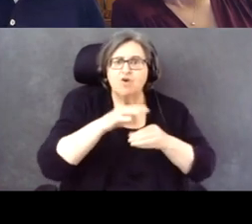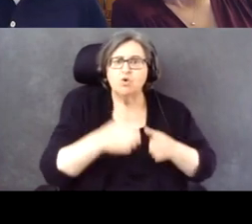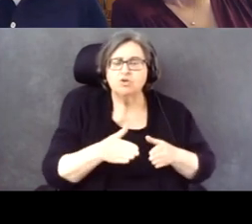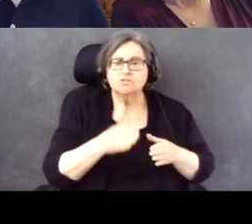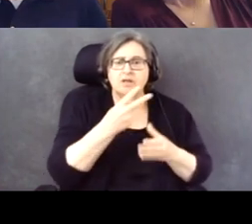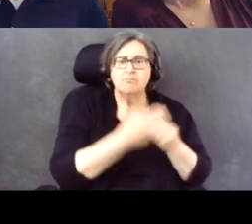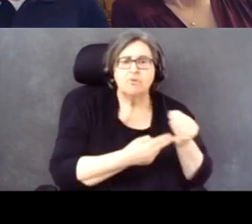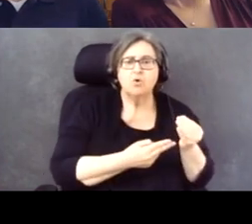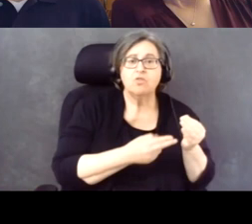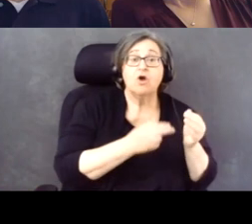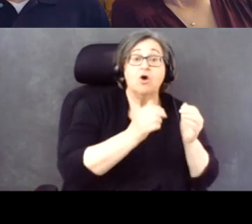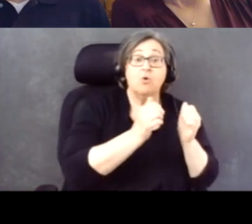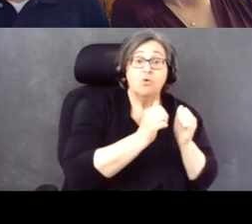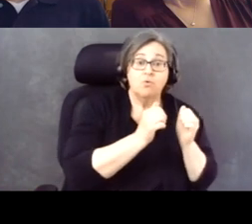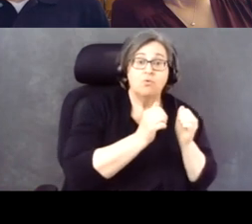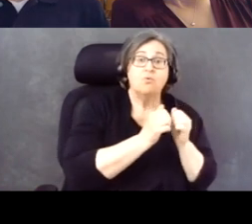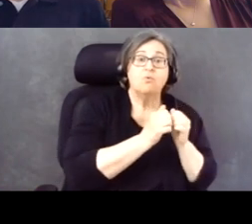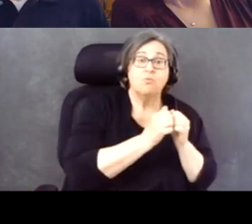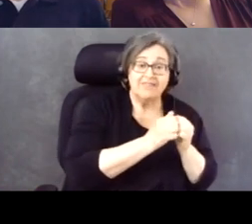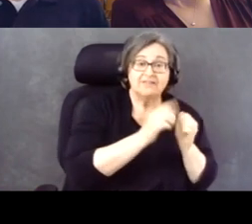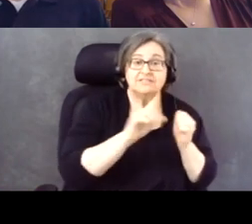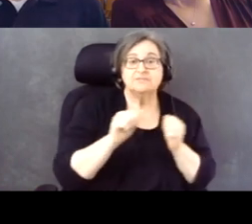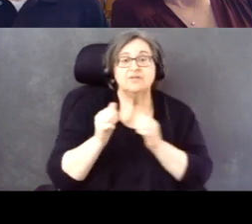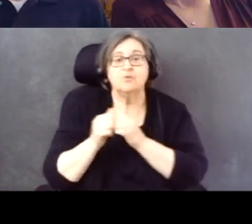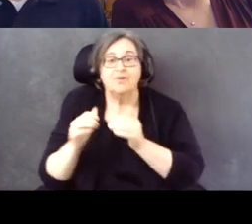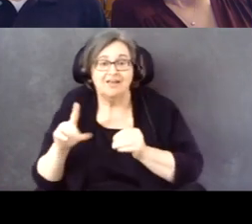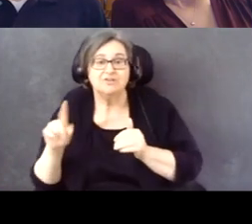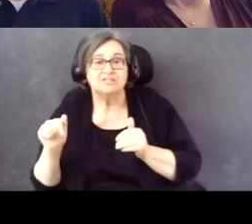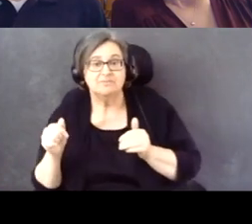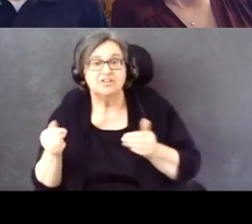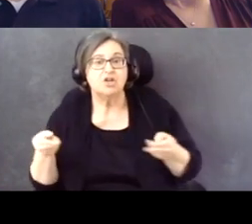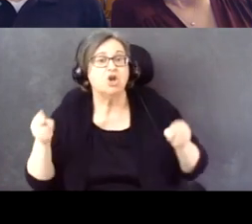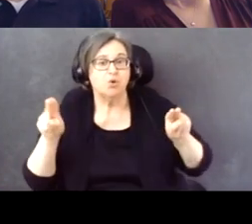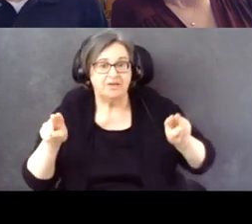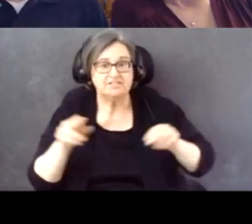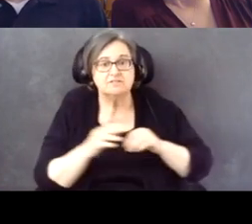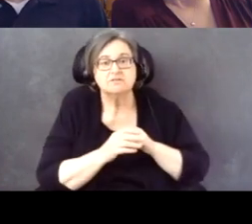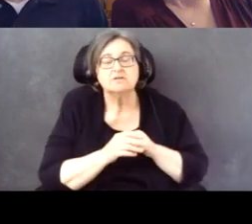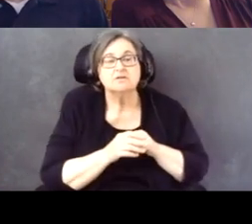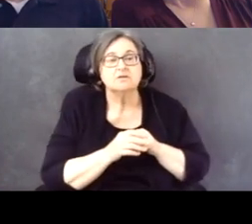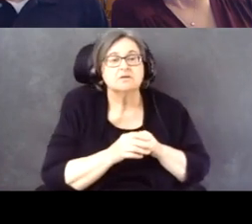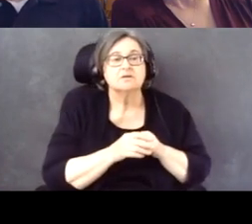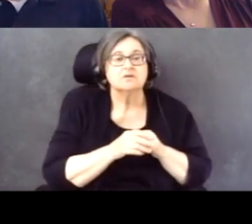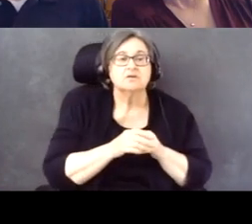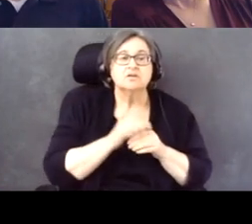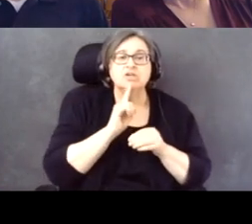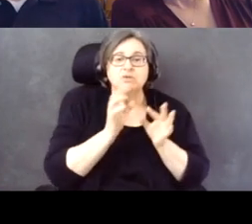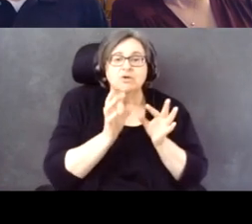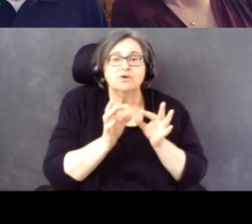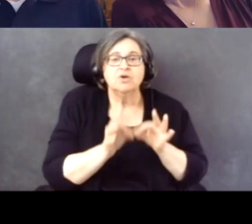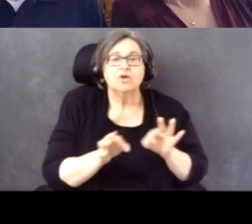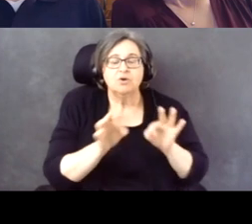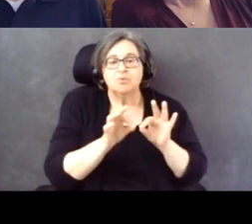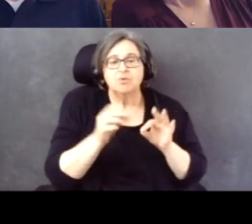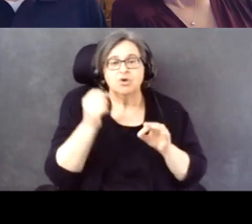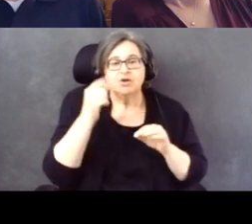The key takeaways here, to sort through all of this, we found voter turnout surged in